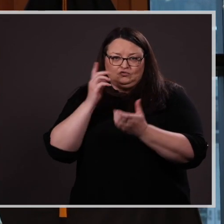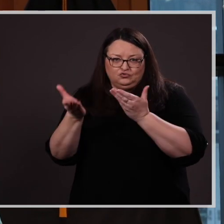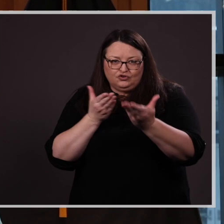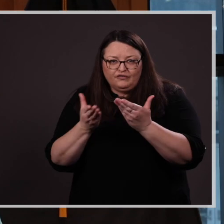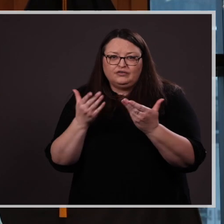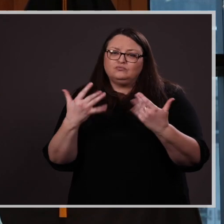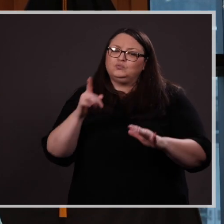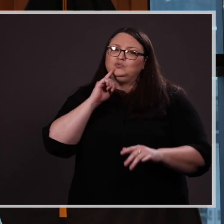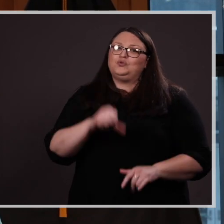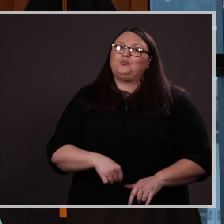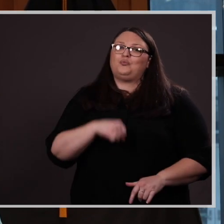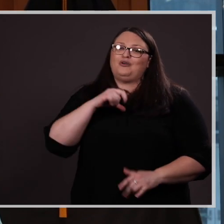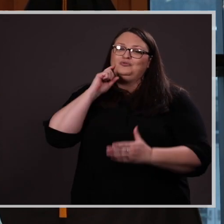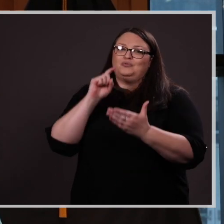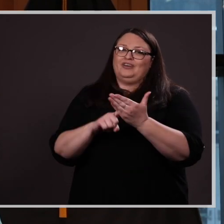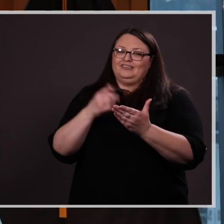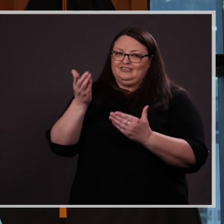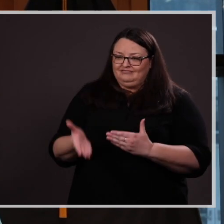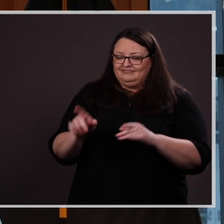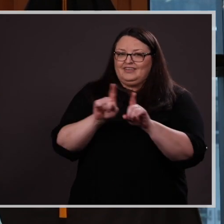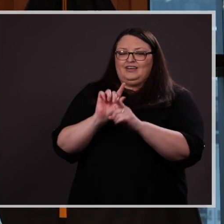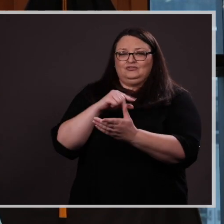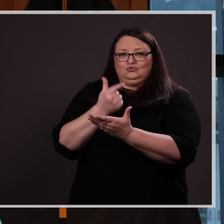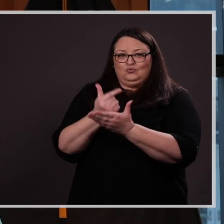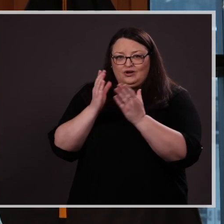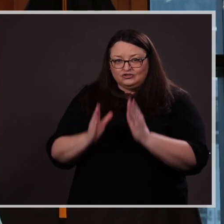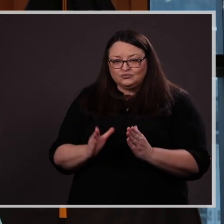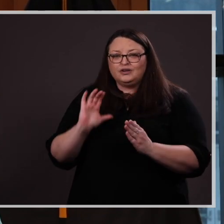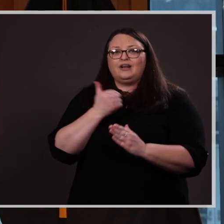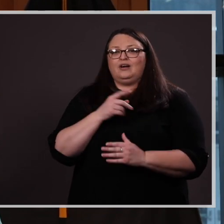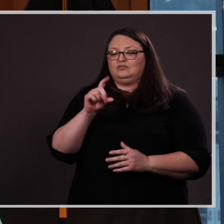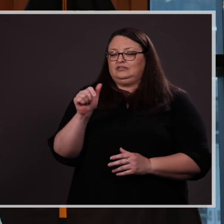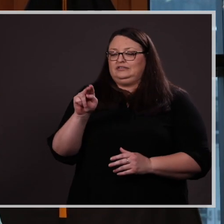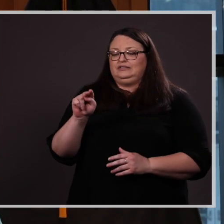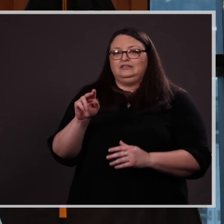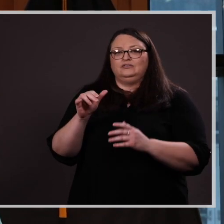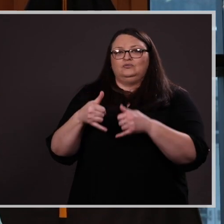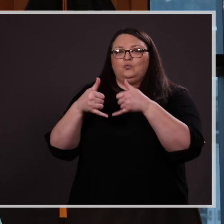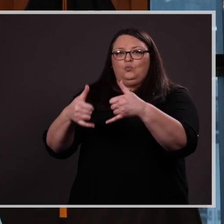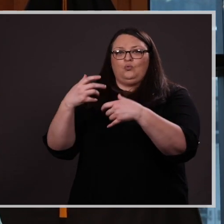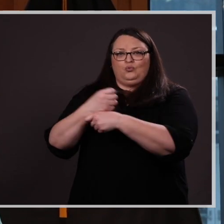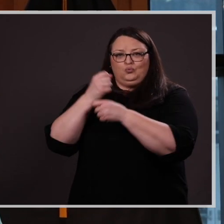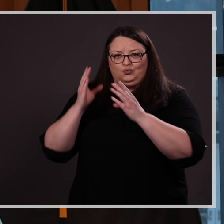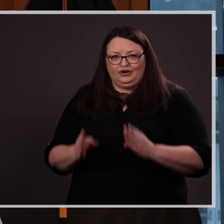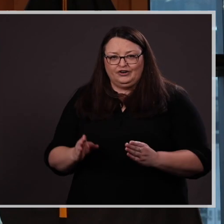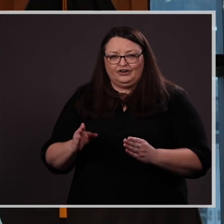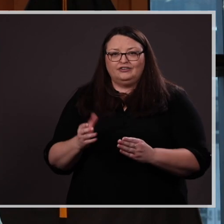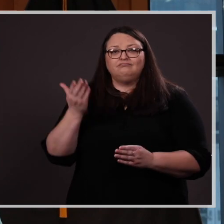We are SO proud to recognize Kolten as alumnus, and as our Dean’s Award Winner. Kolten has